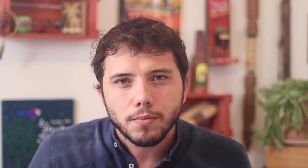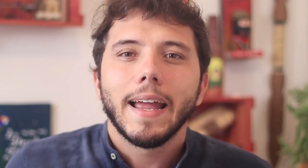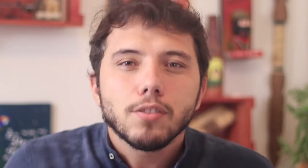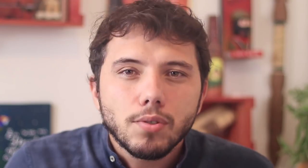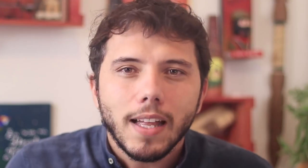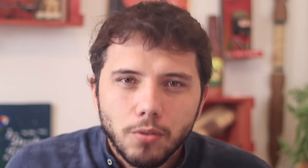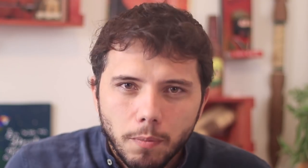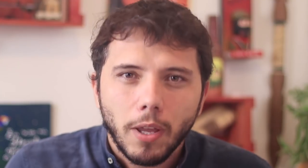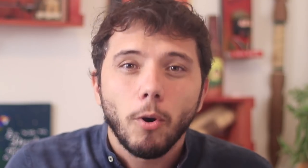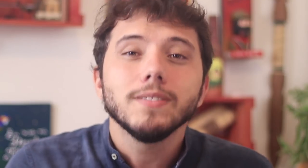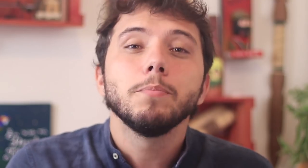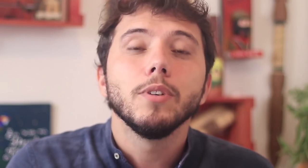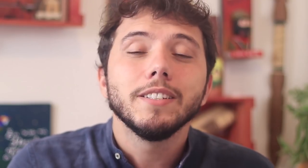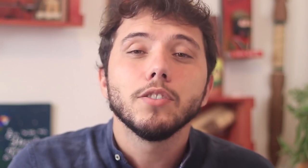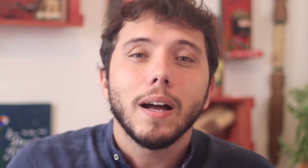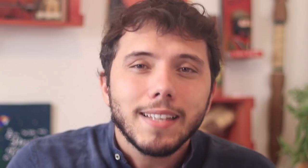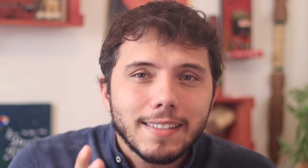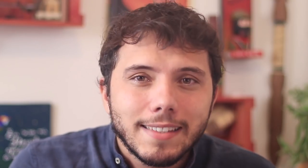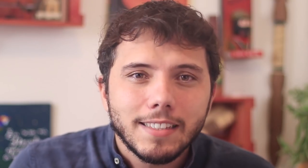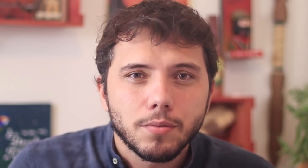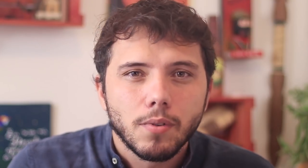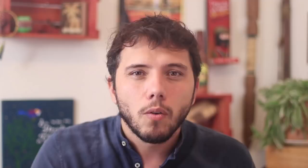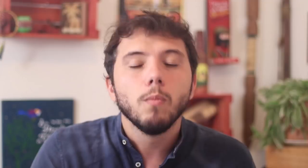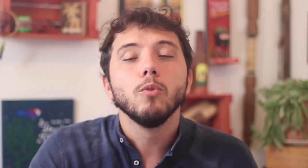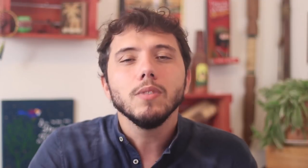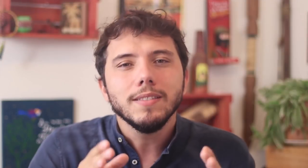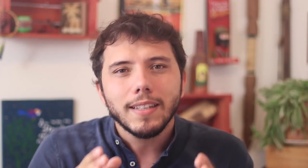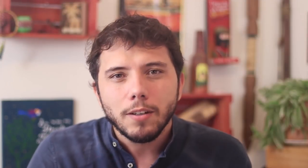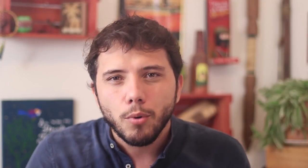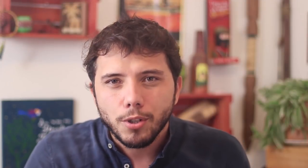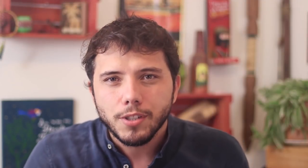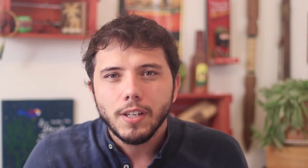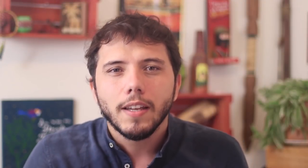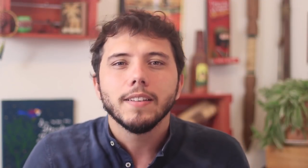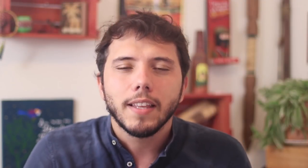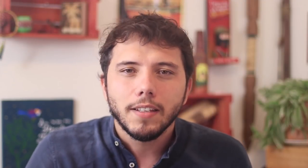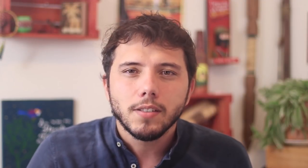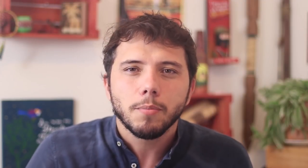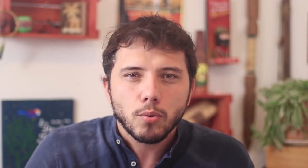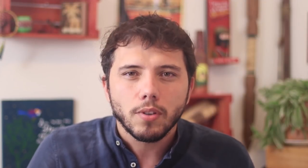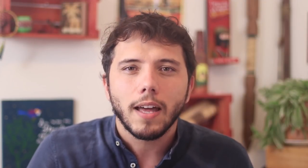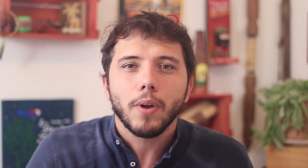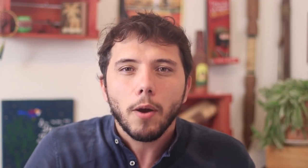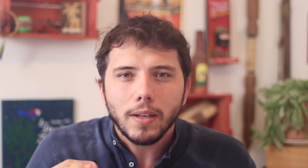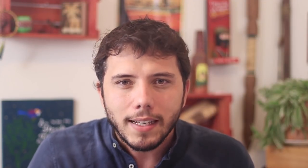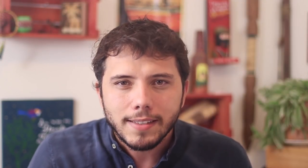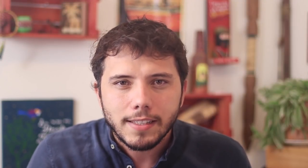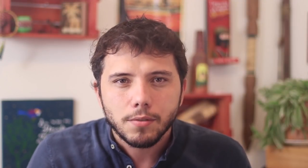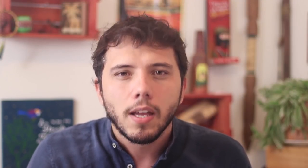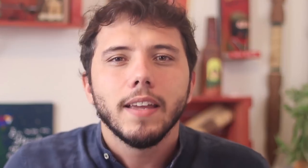It is frightening because it shows the policies of a murderer. The whole world today understand that Bolsonaro is a murderer.